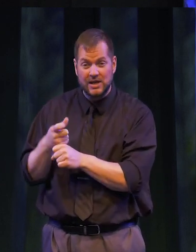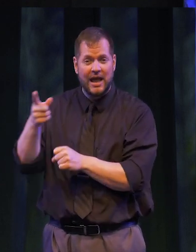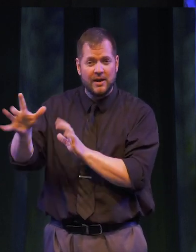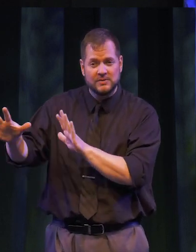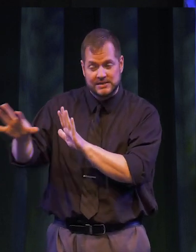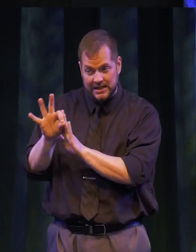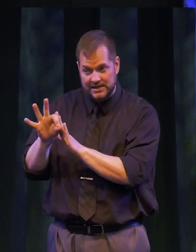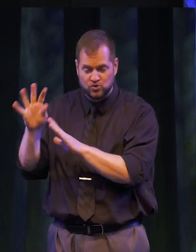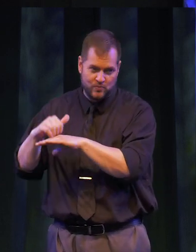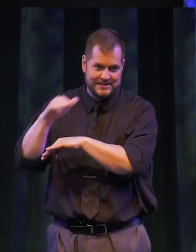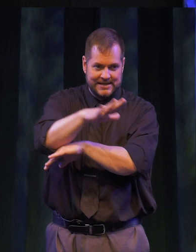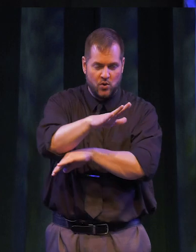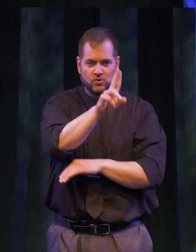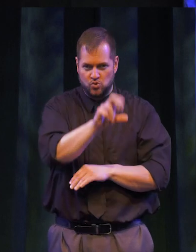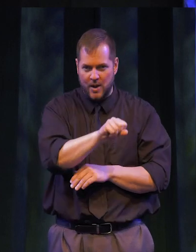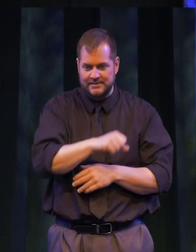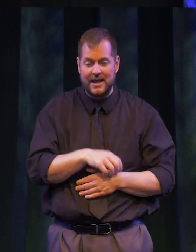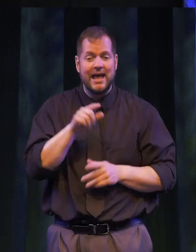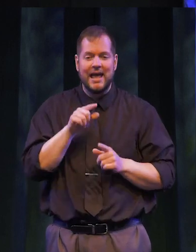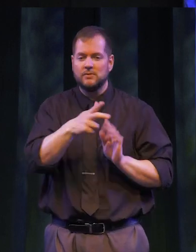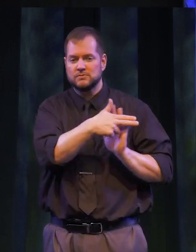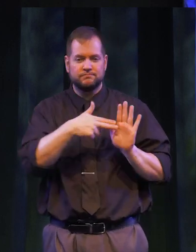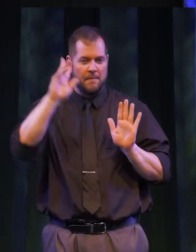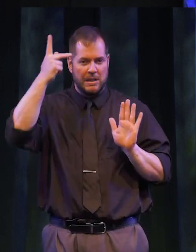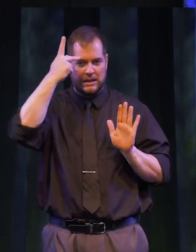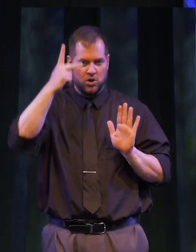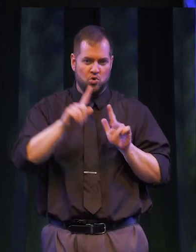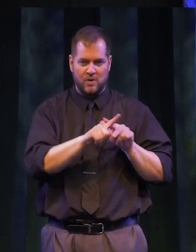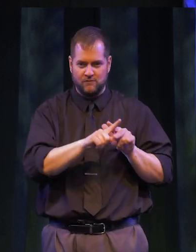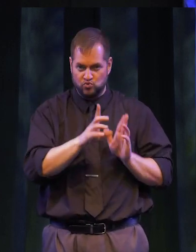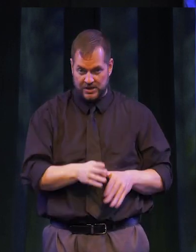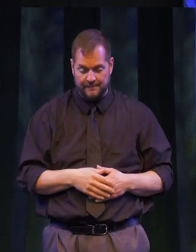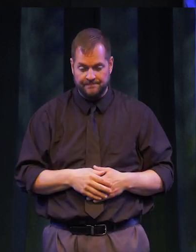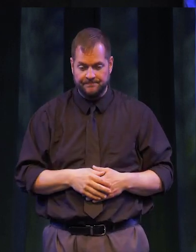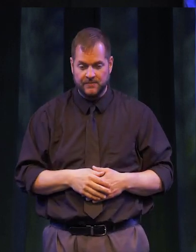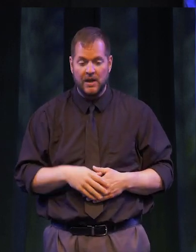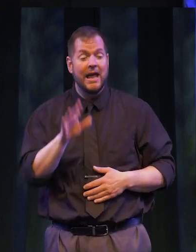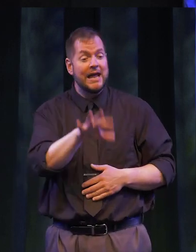he was selected to be sent to America as a political refugee. He settled with a family